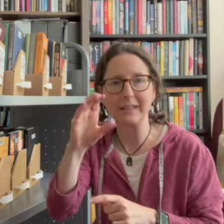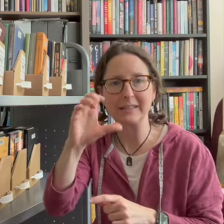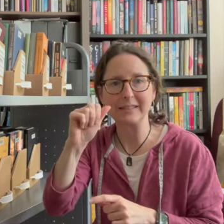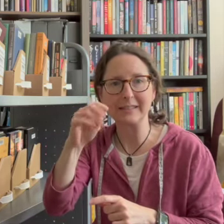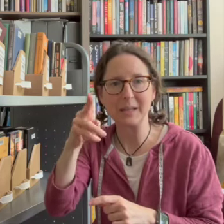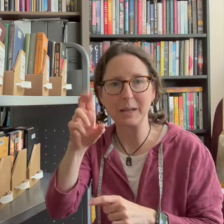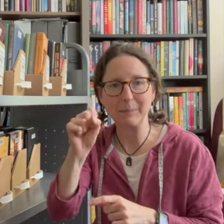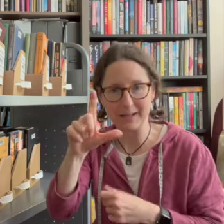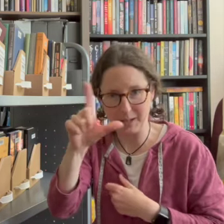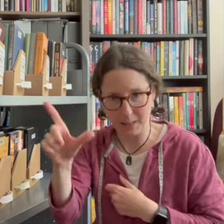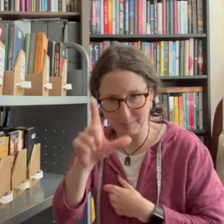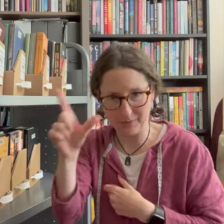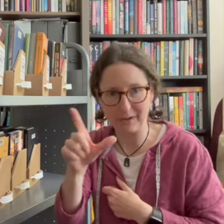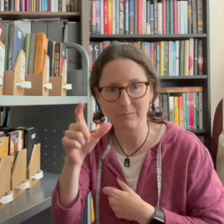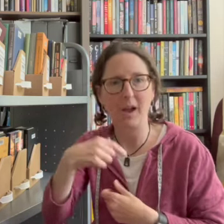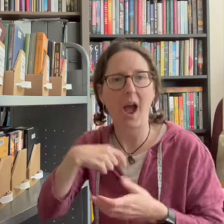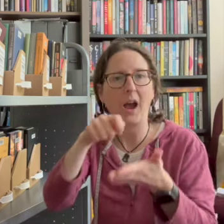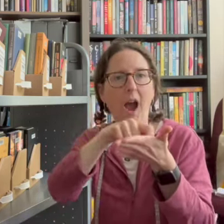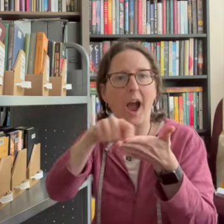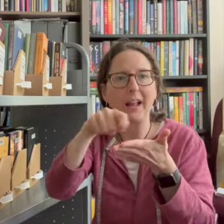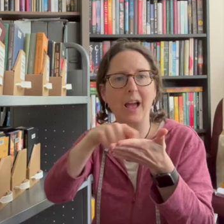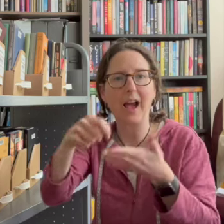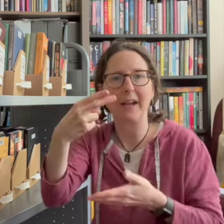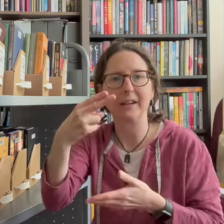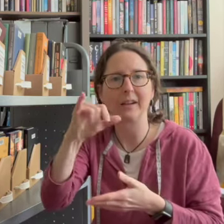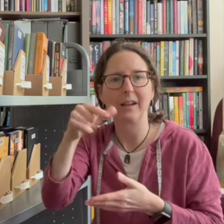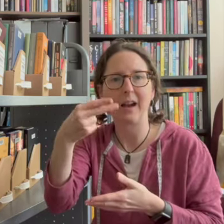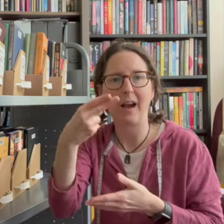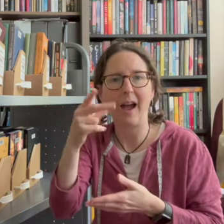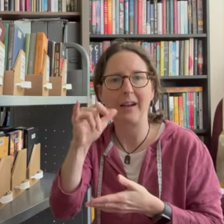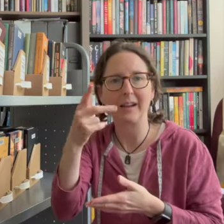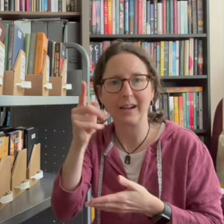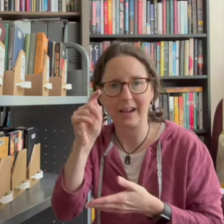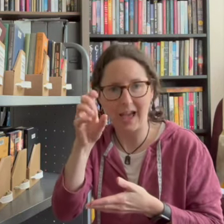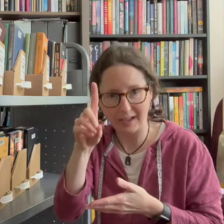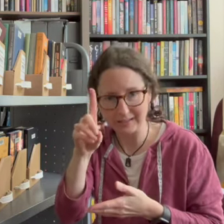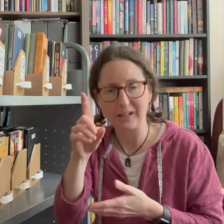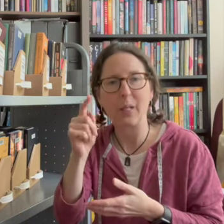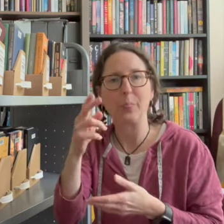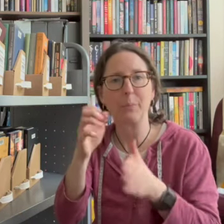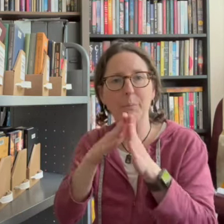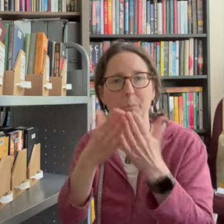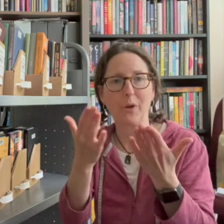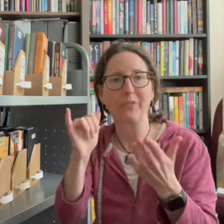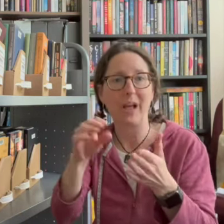i highlighted the titles on the list of books that i have removed from the tray